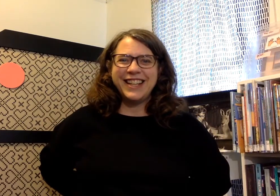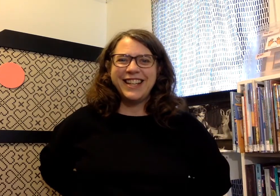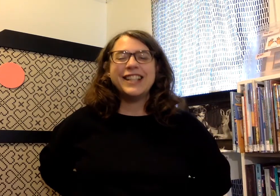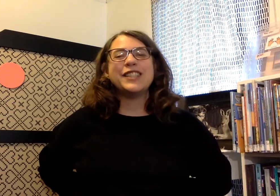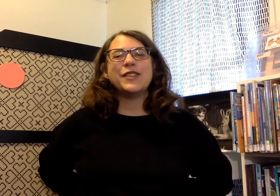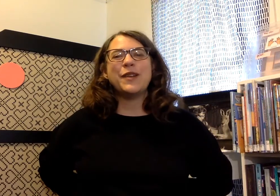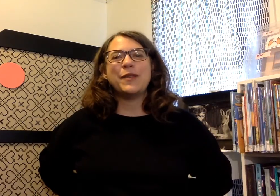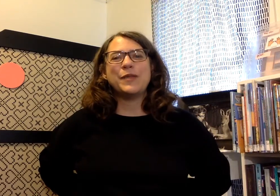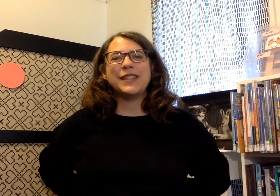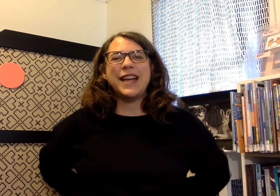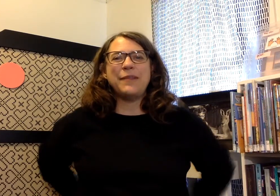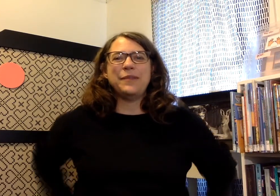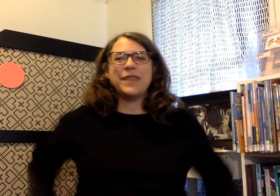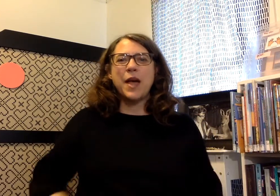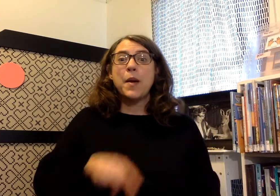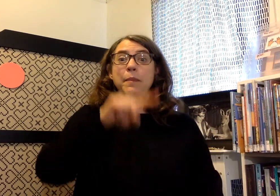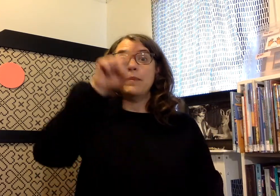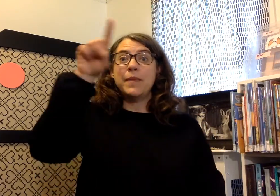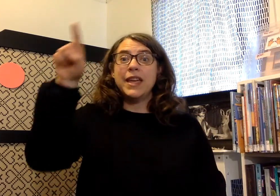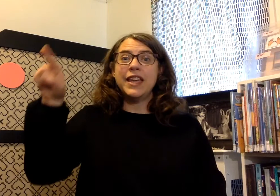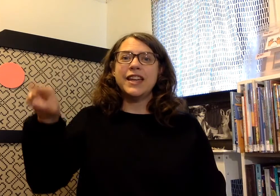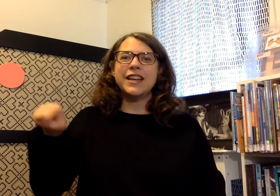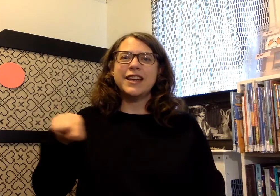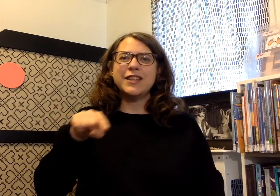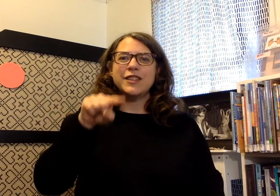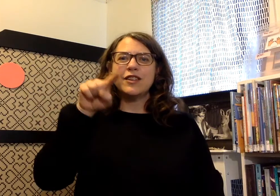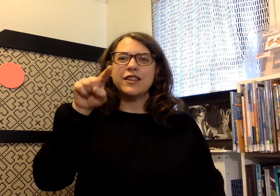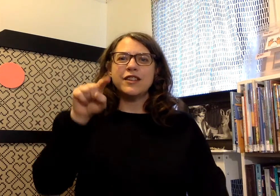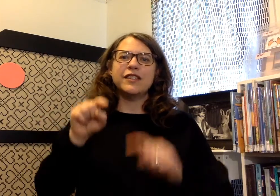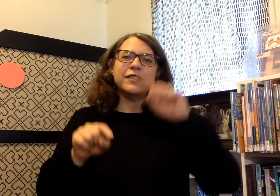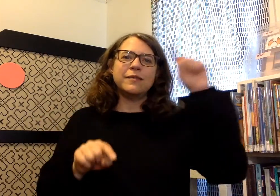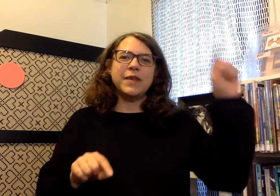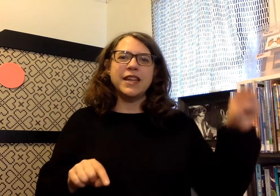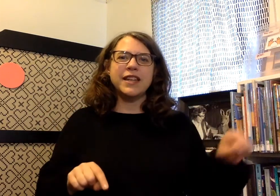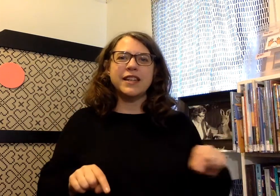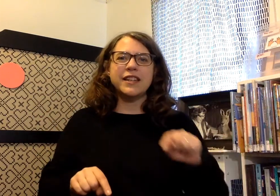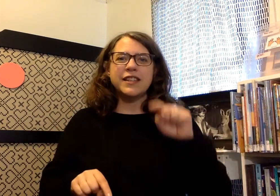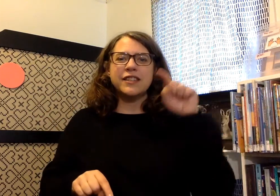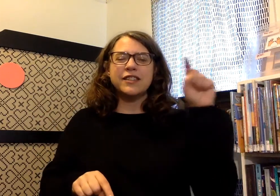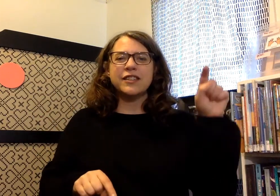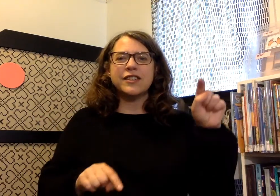Let's do that one more time. Make a circle, make a circle.